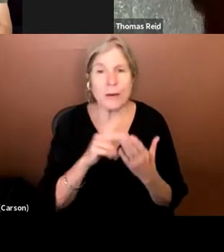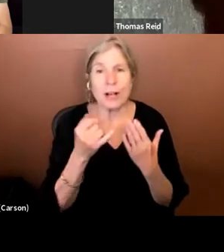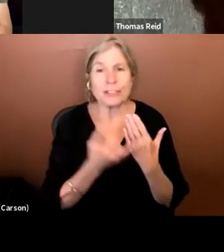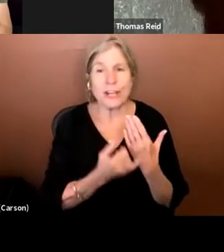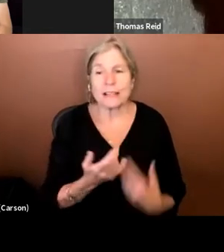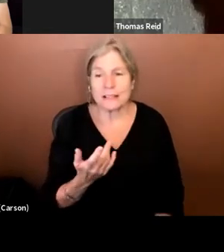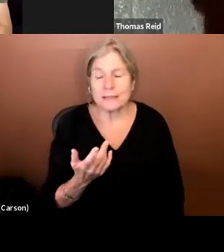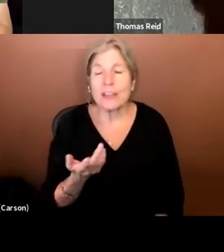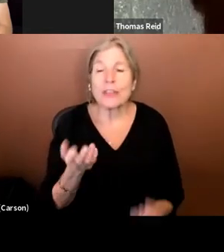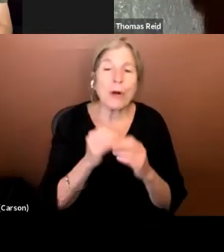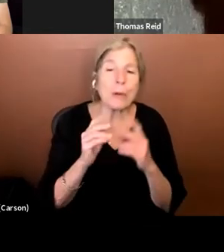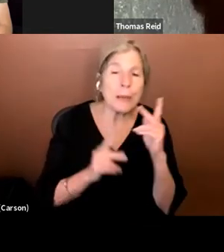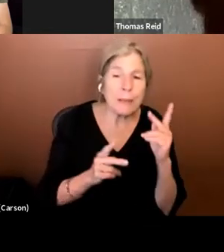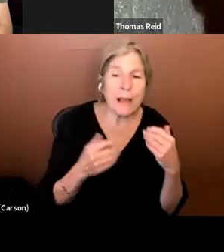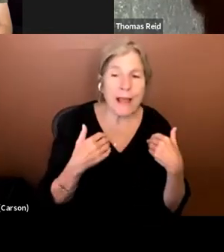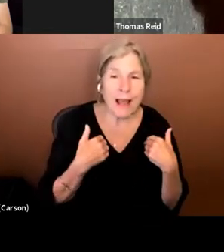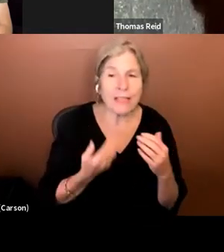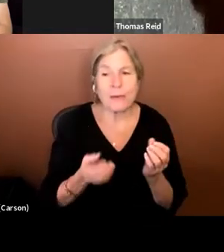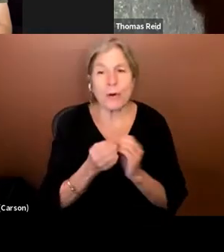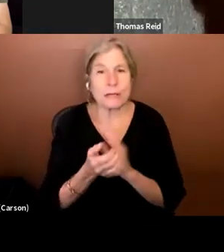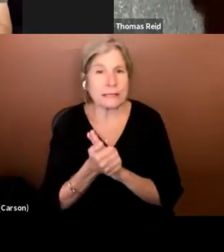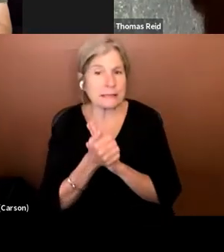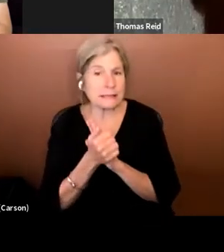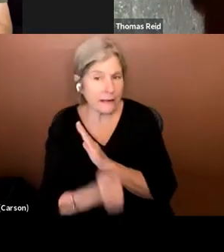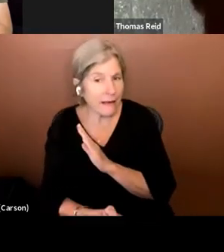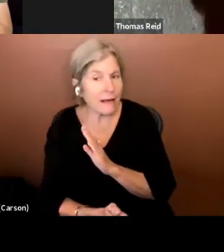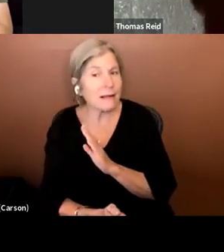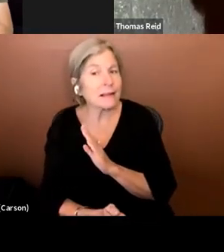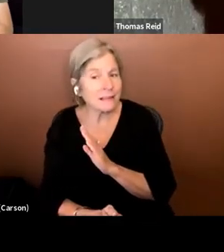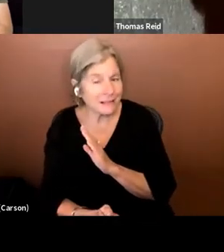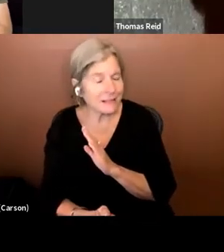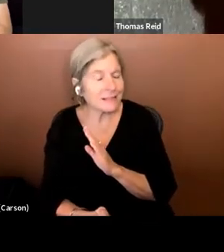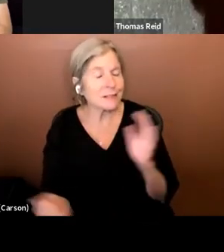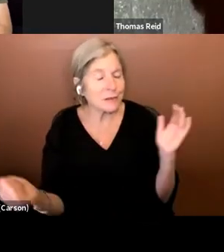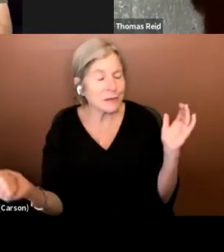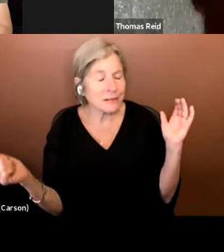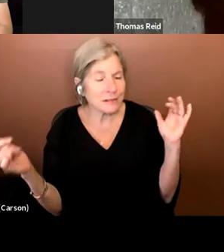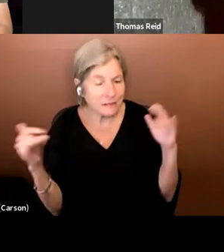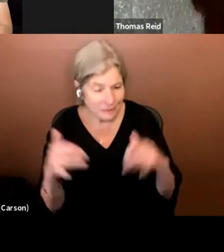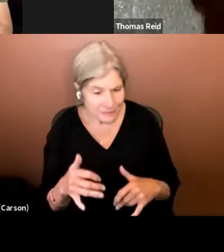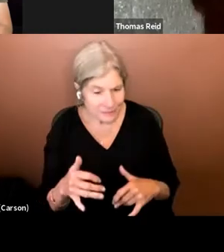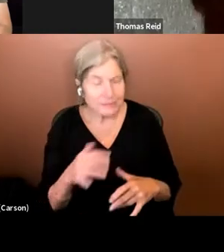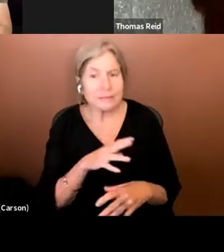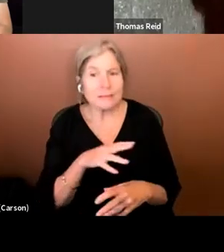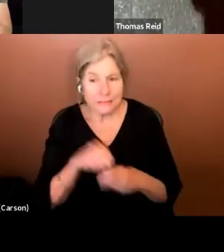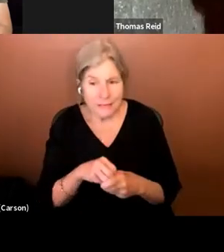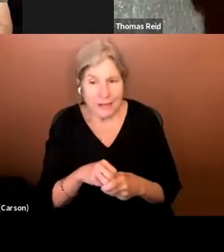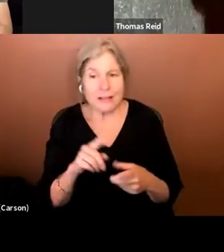more people I had, the more skill sets that were brought to the table to get this vision created